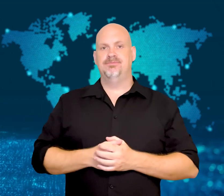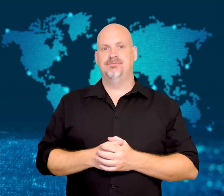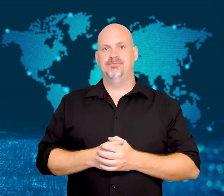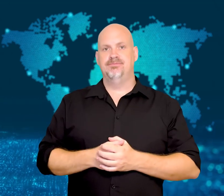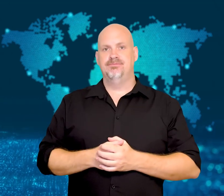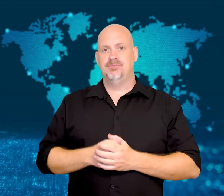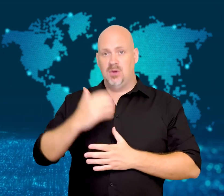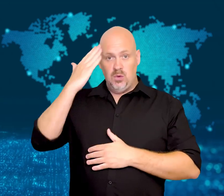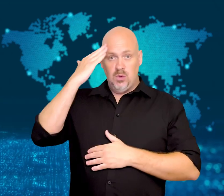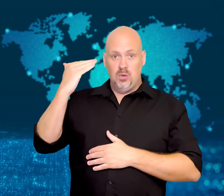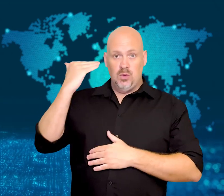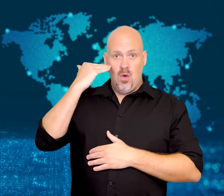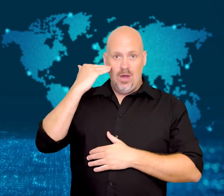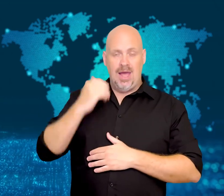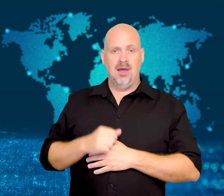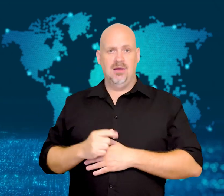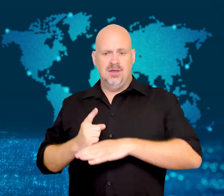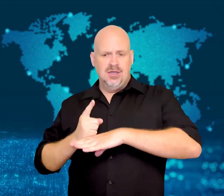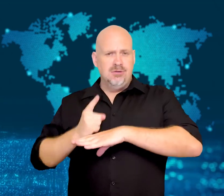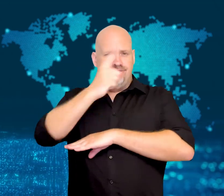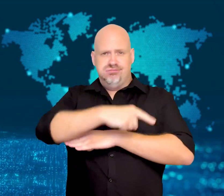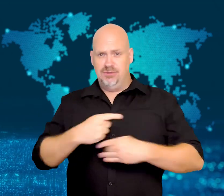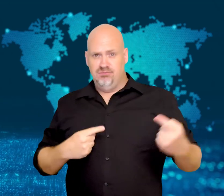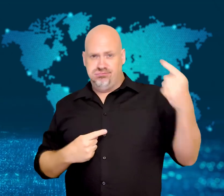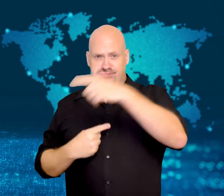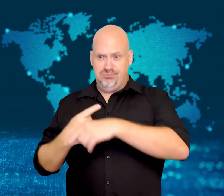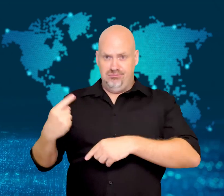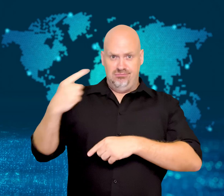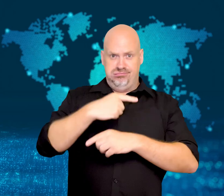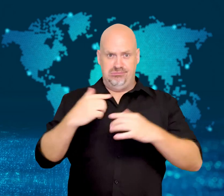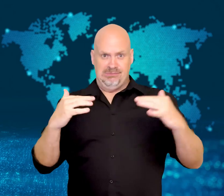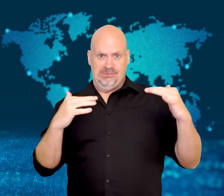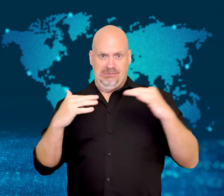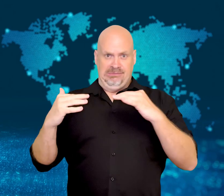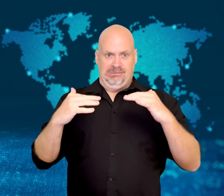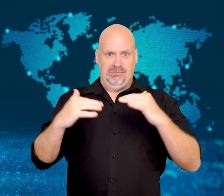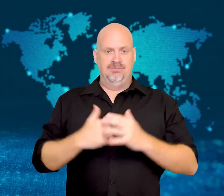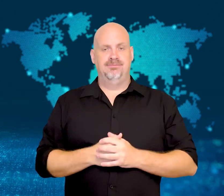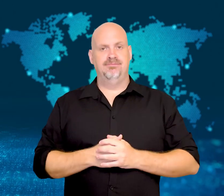Missile war.